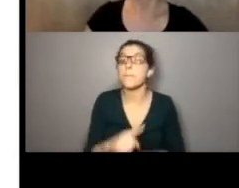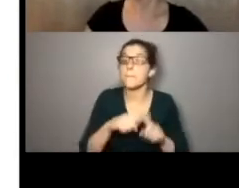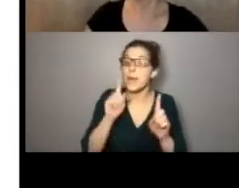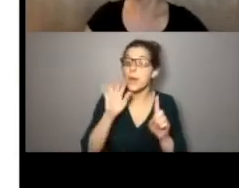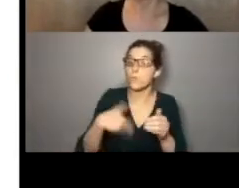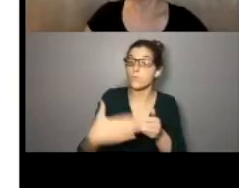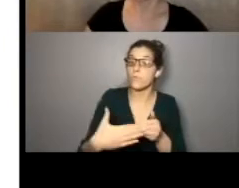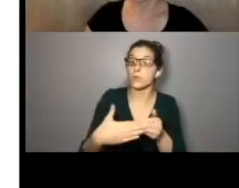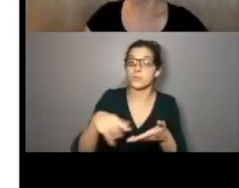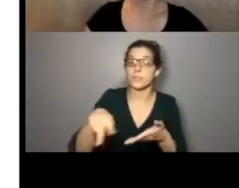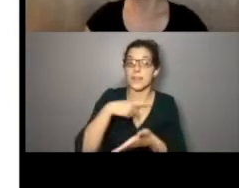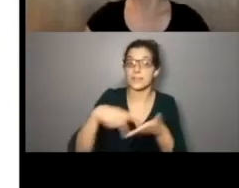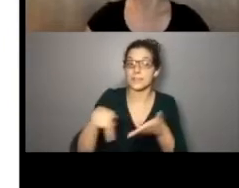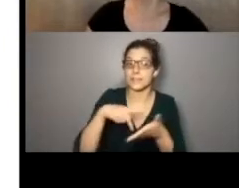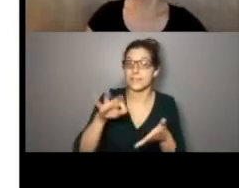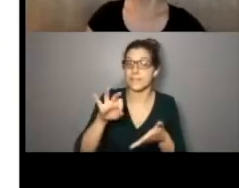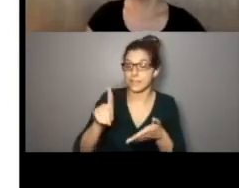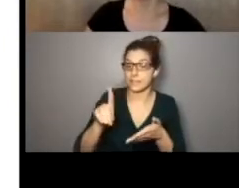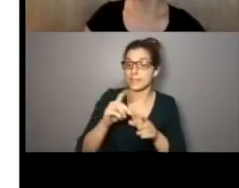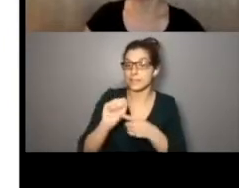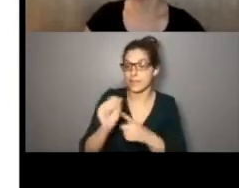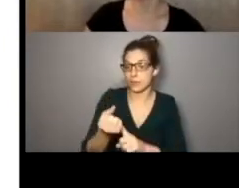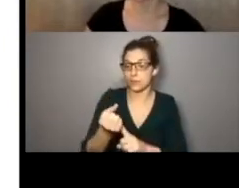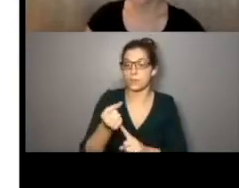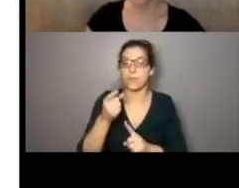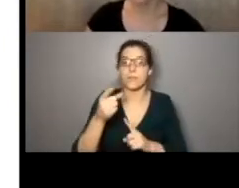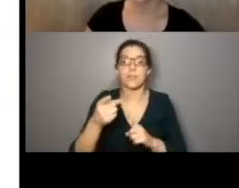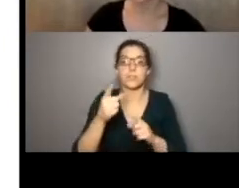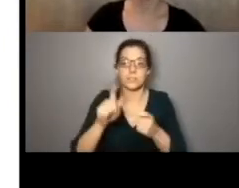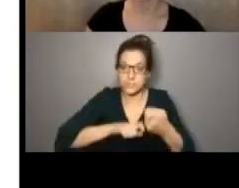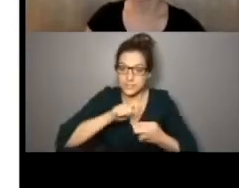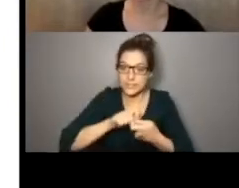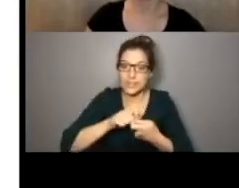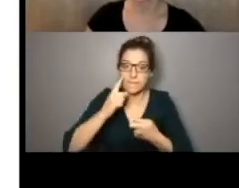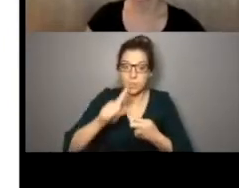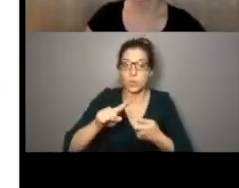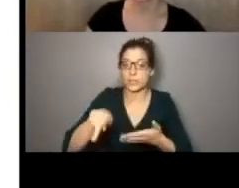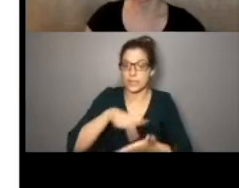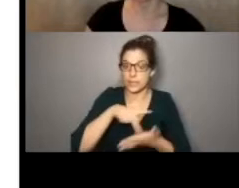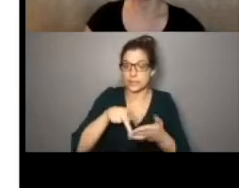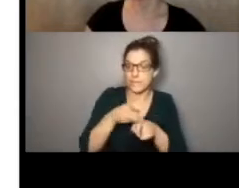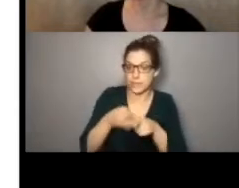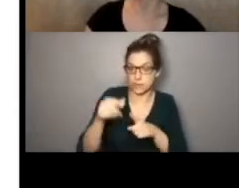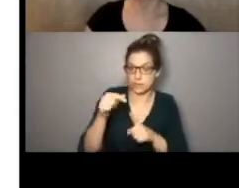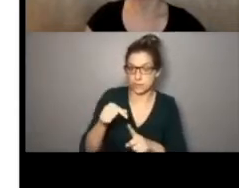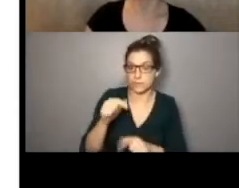now to our dance field scenarios. These are crafted specifically for the dance field